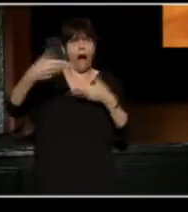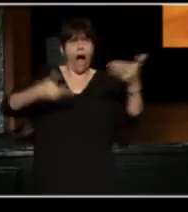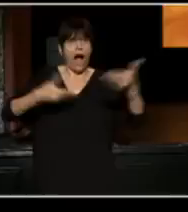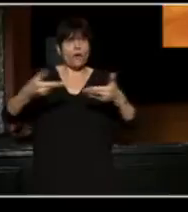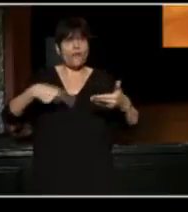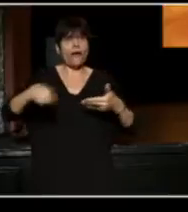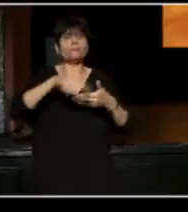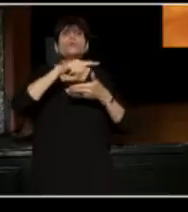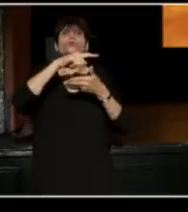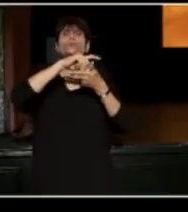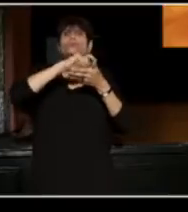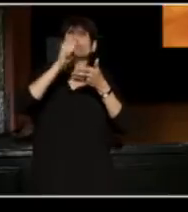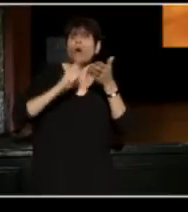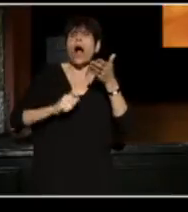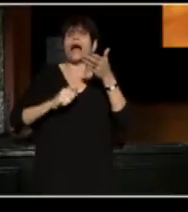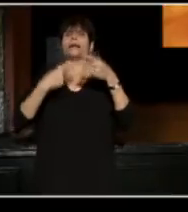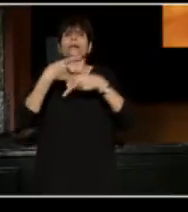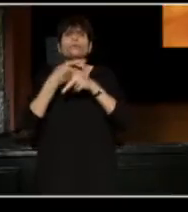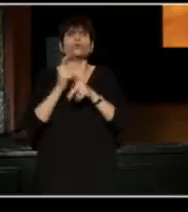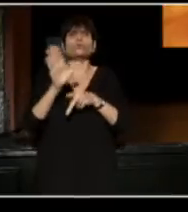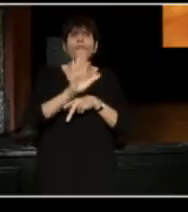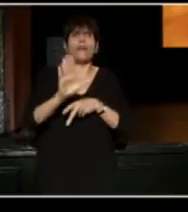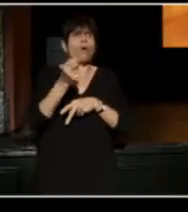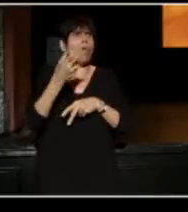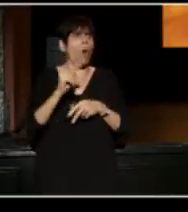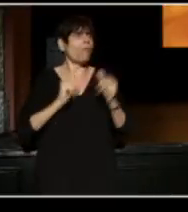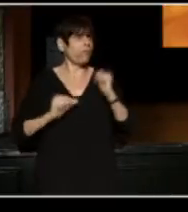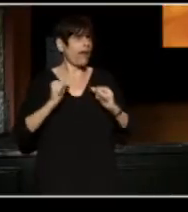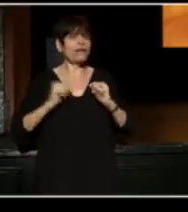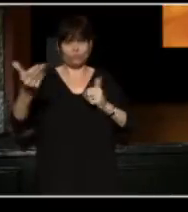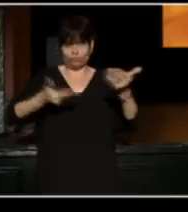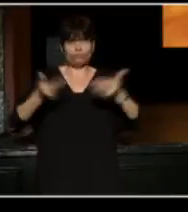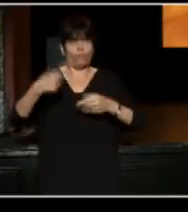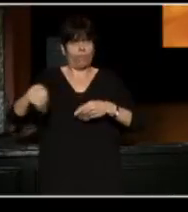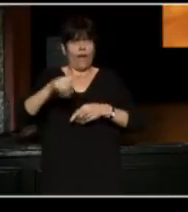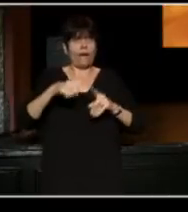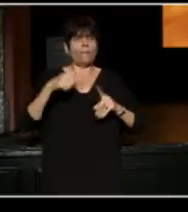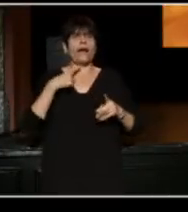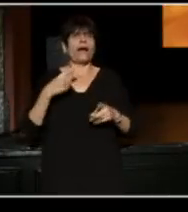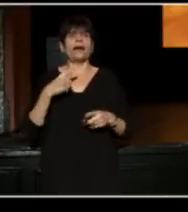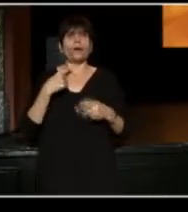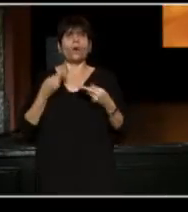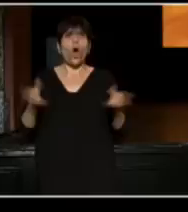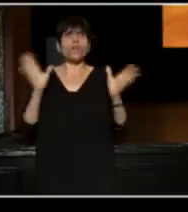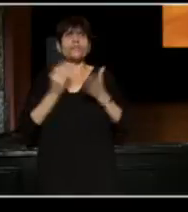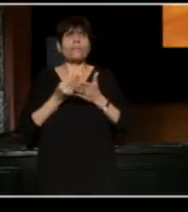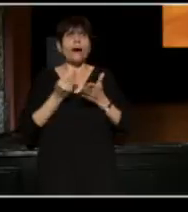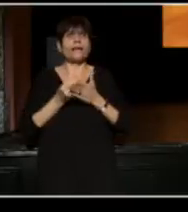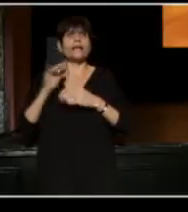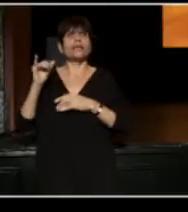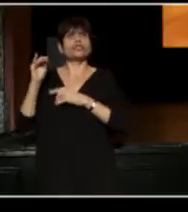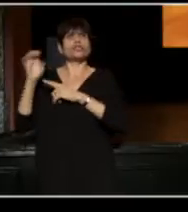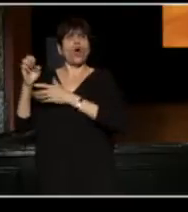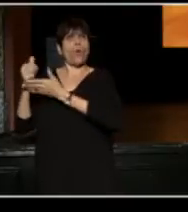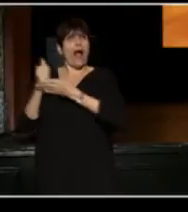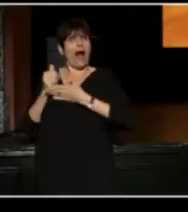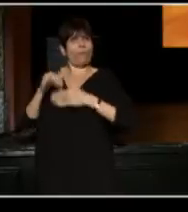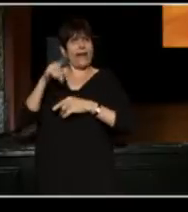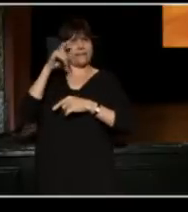and perform them at city parks. And Joe had helped that a little bit that summer, and he called me up, and said